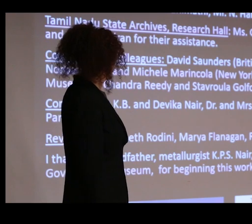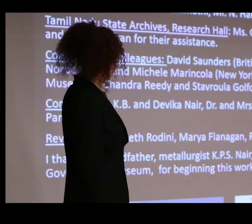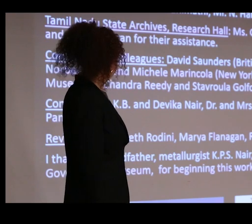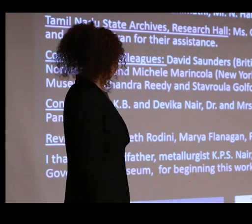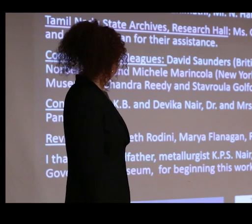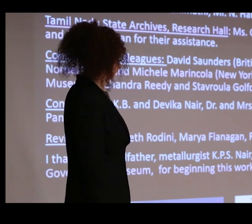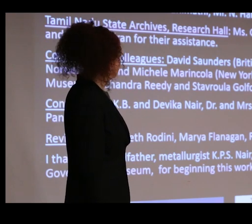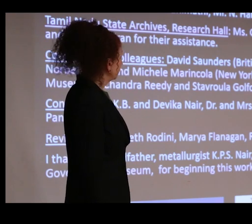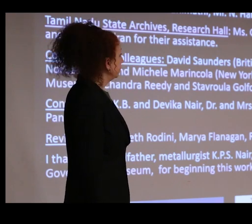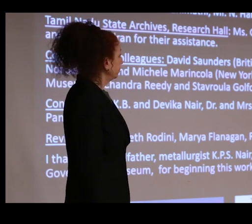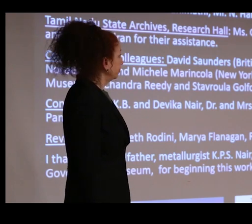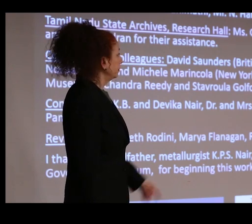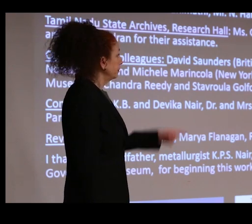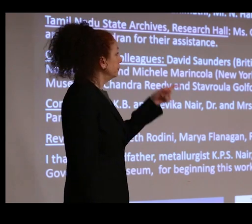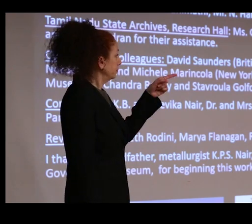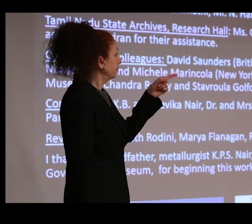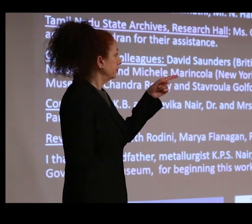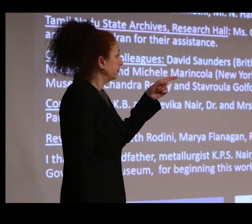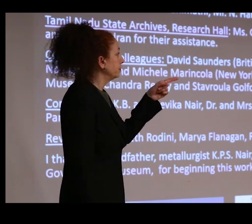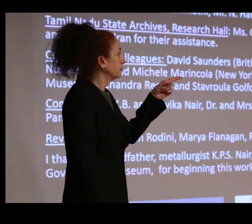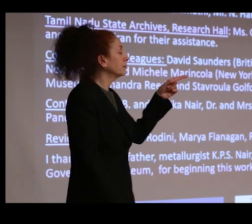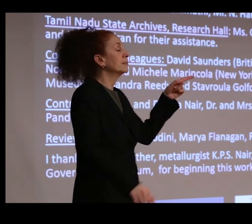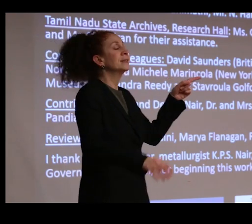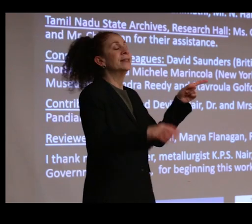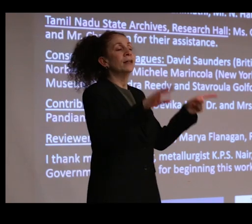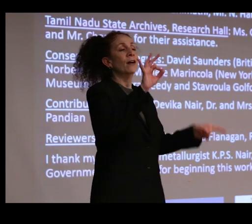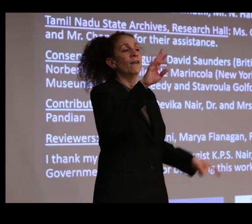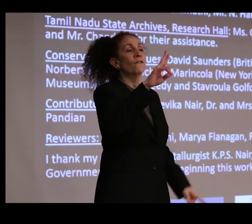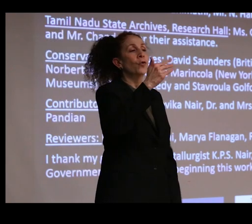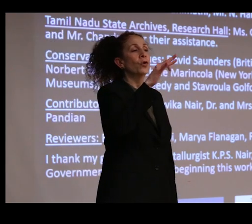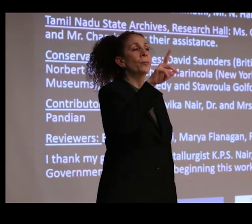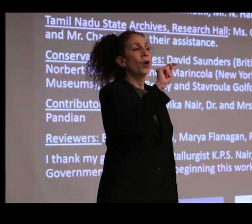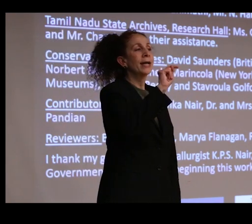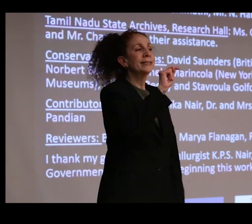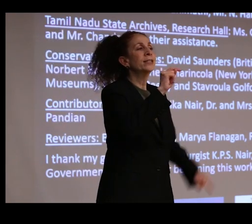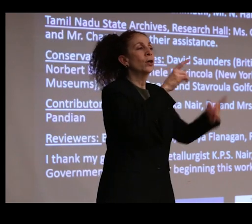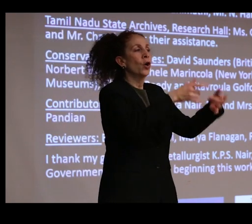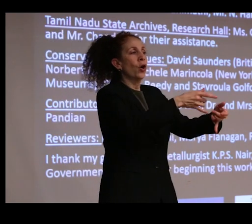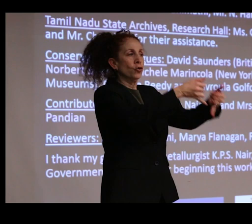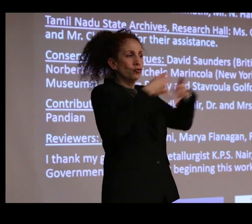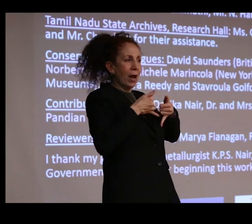and I've been haunted by this archival work ever since. And I owe a tremendous debt of gratitude